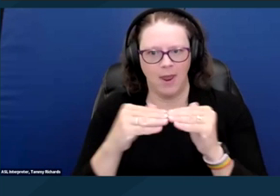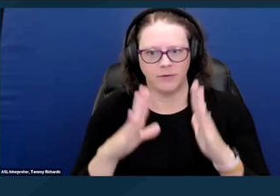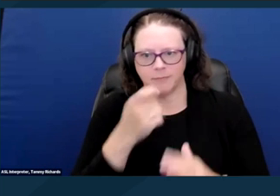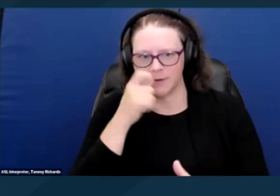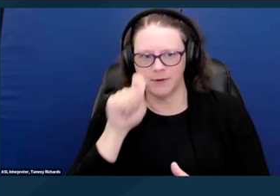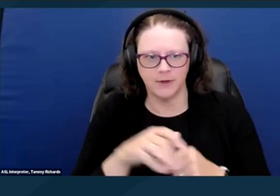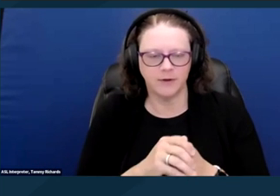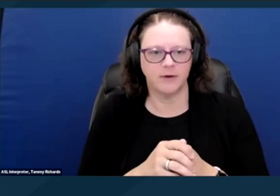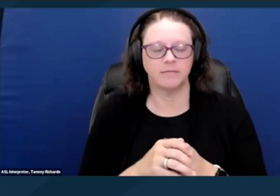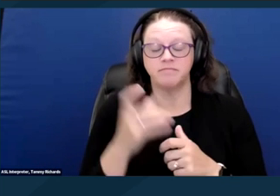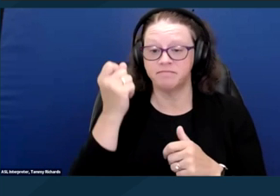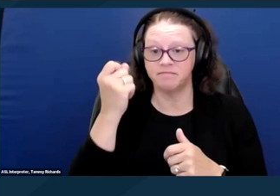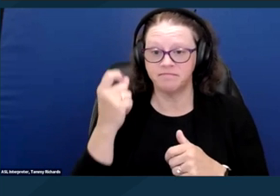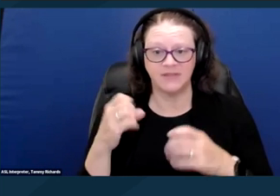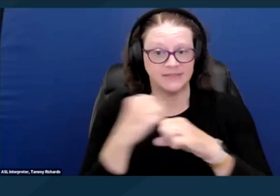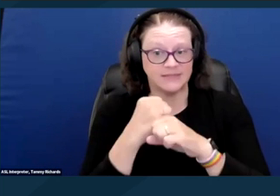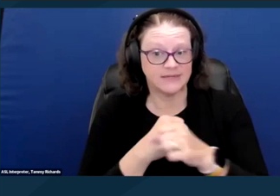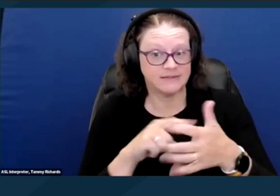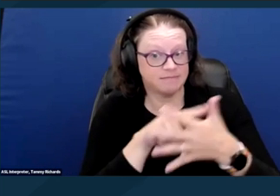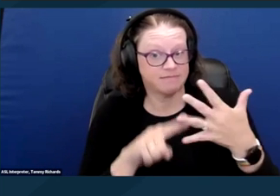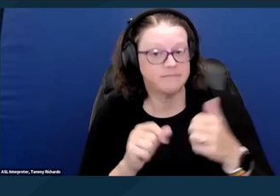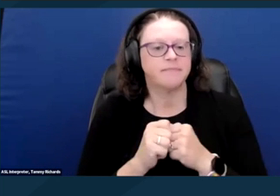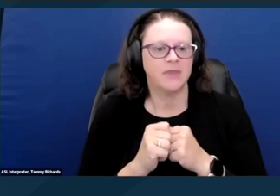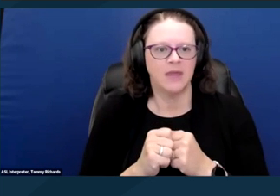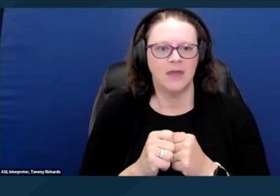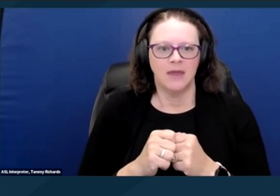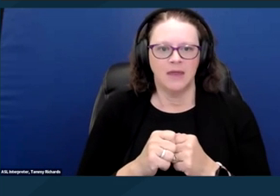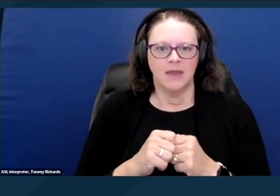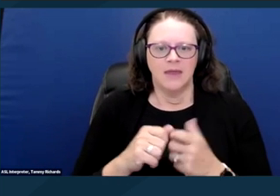Disabled folks are employed at a lower rate, 22.5%,